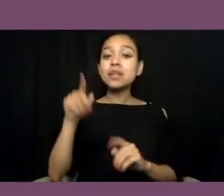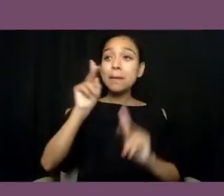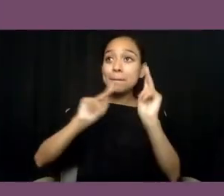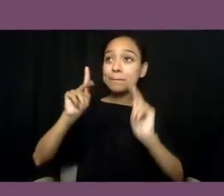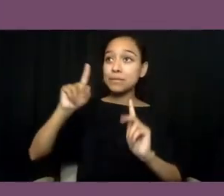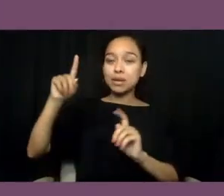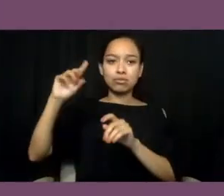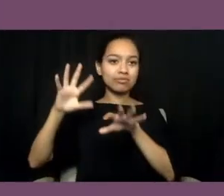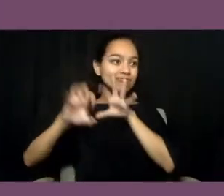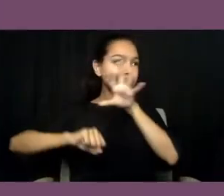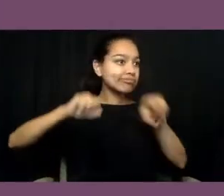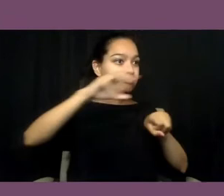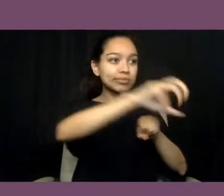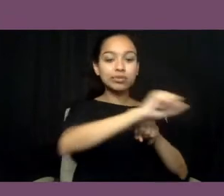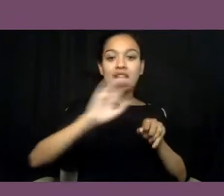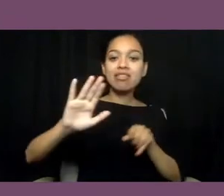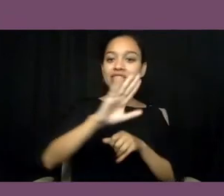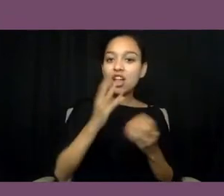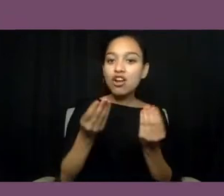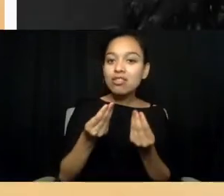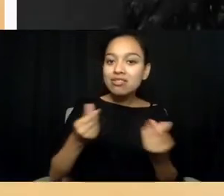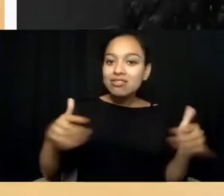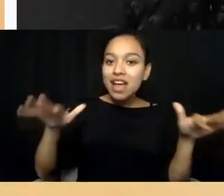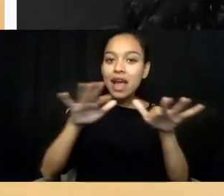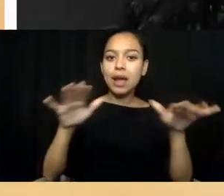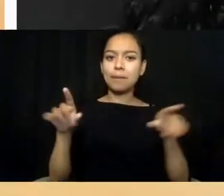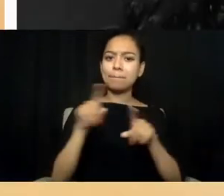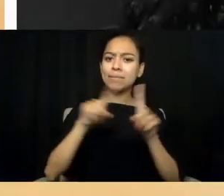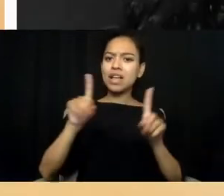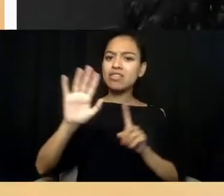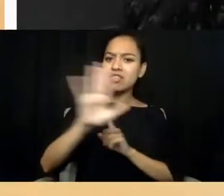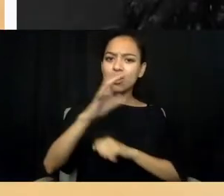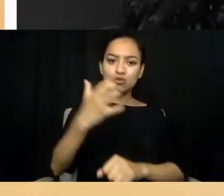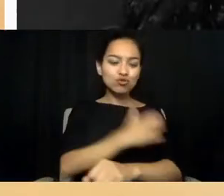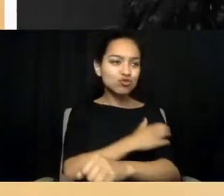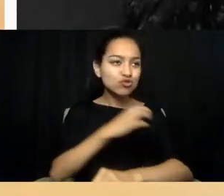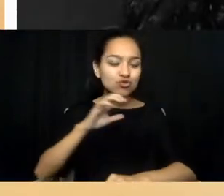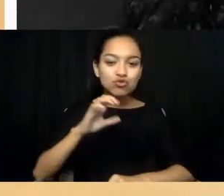but to the stunning strength and the 500 years of endurance